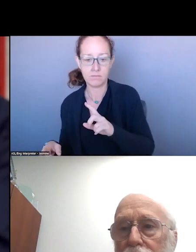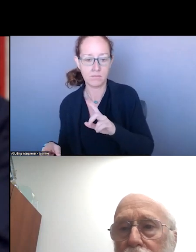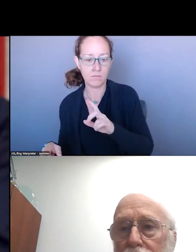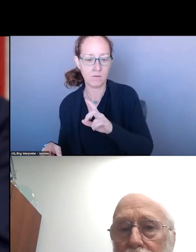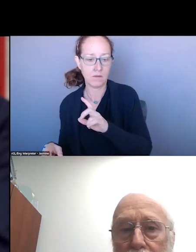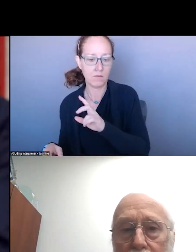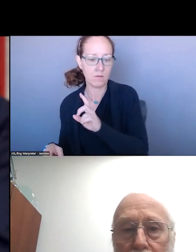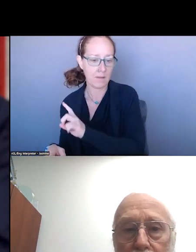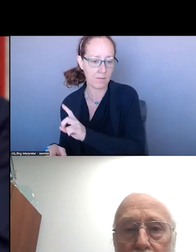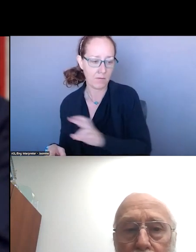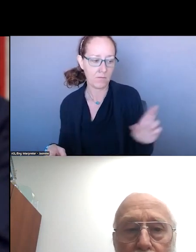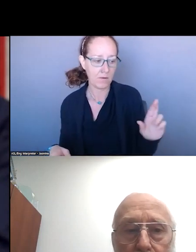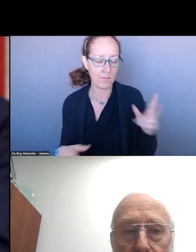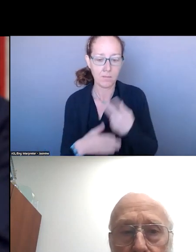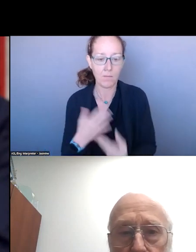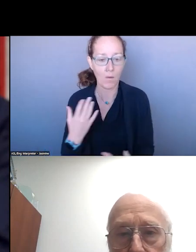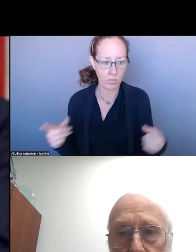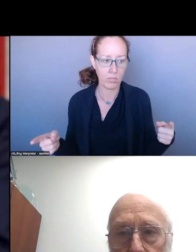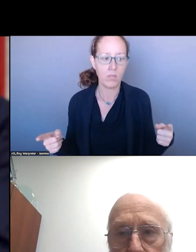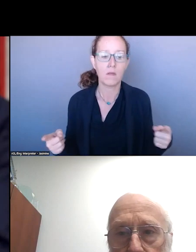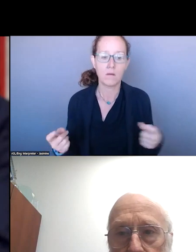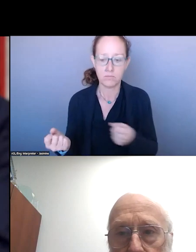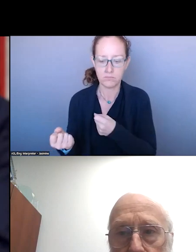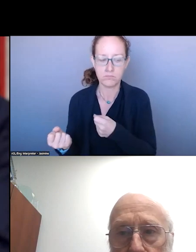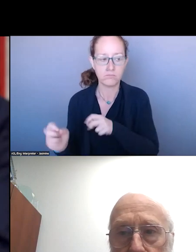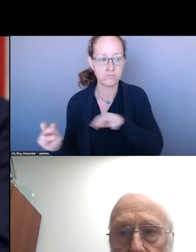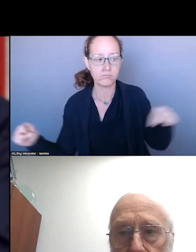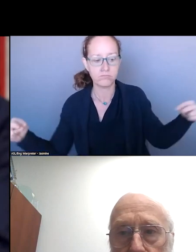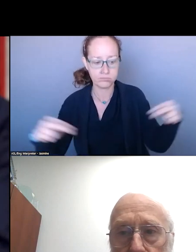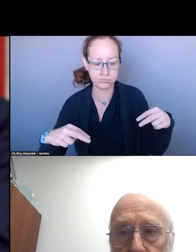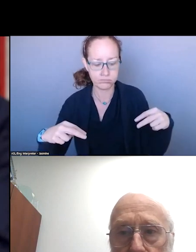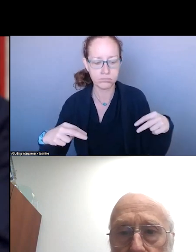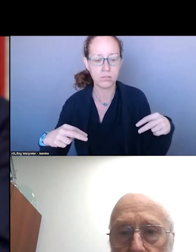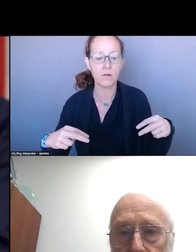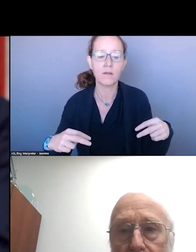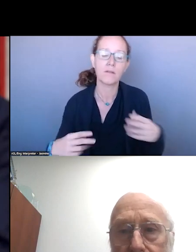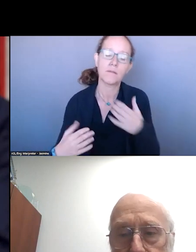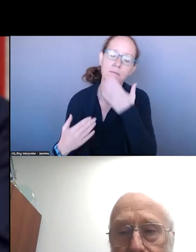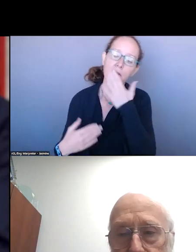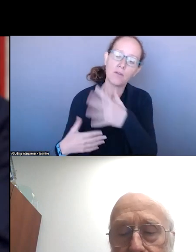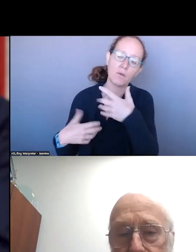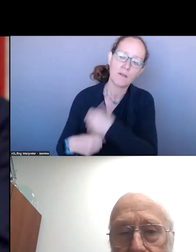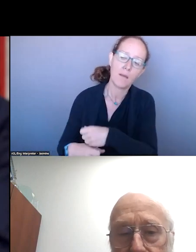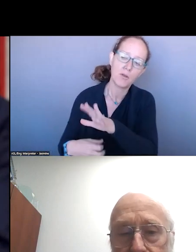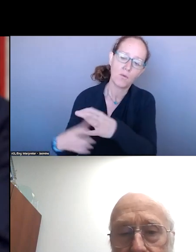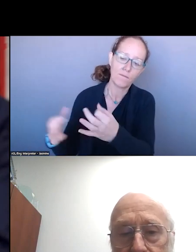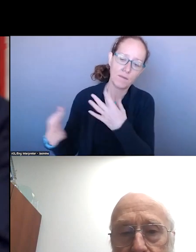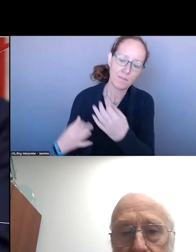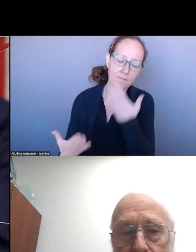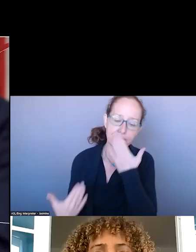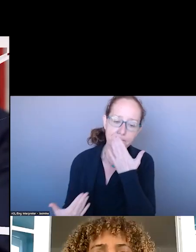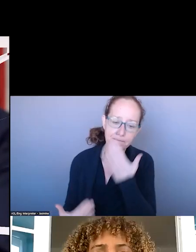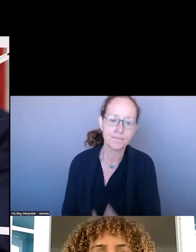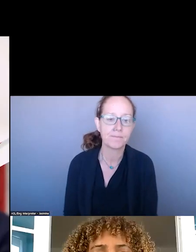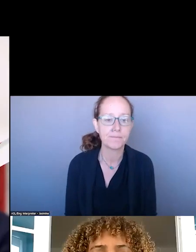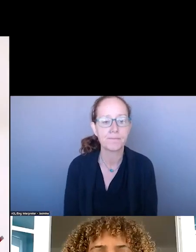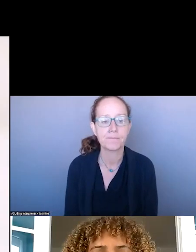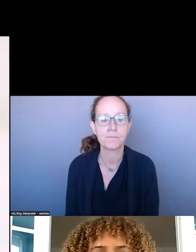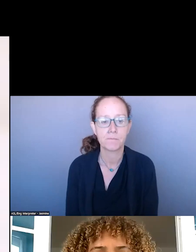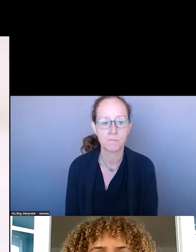YOU PROVIDING THAT SUMMARY AND FEEDBACK. NEXT SLIDE.